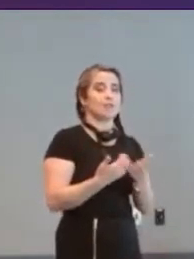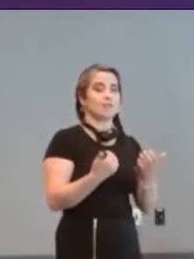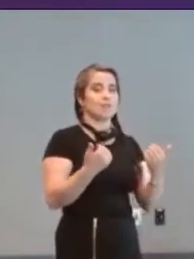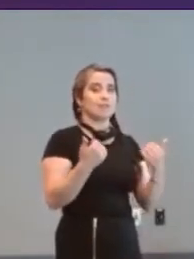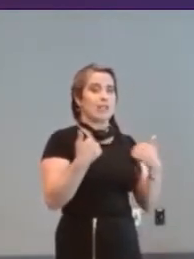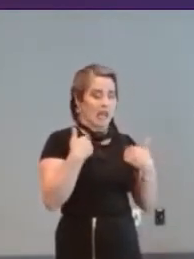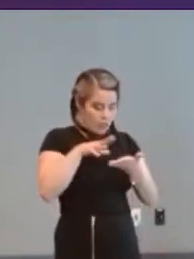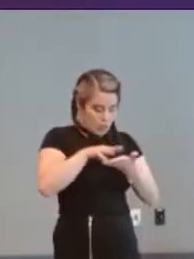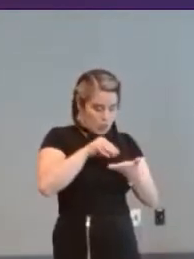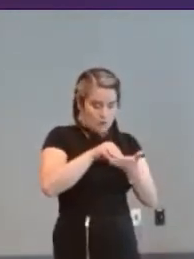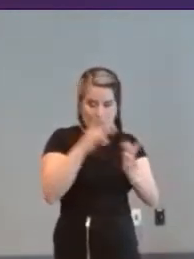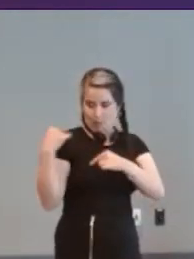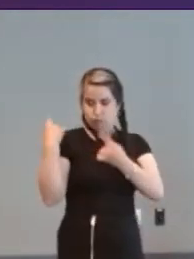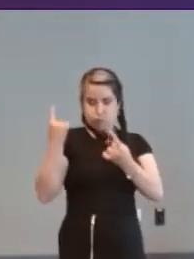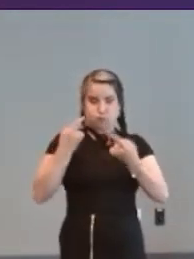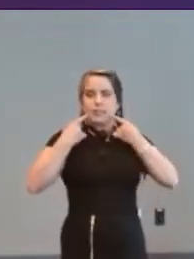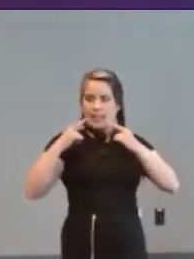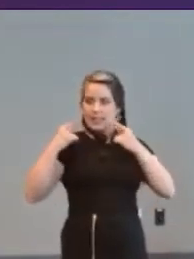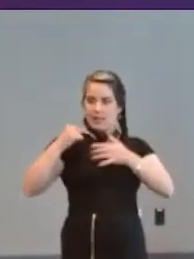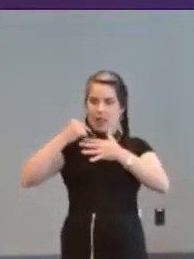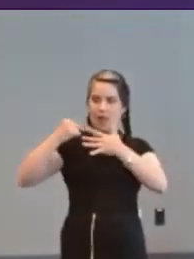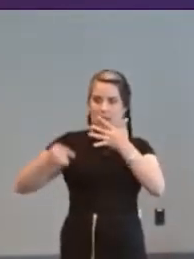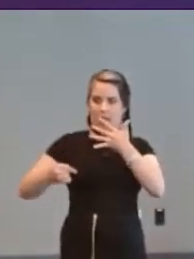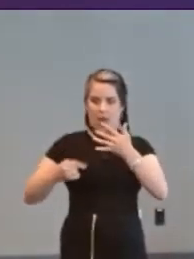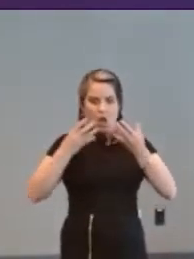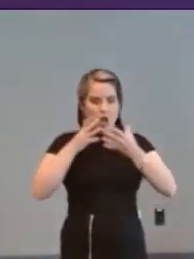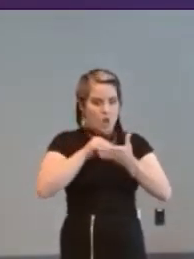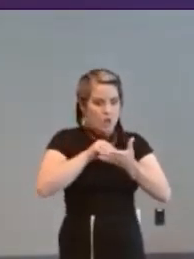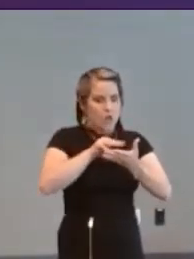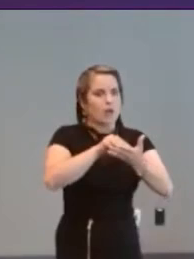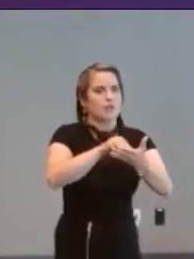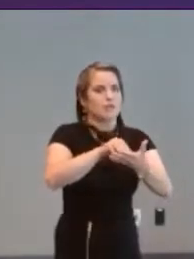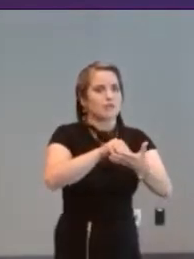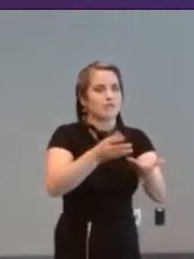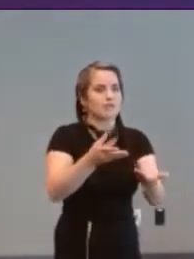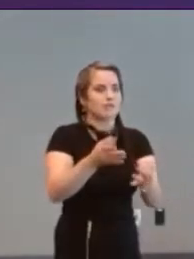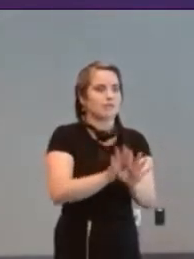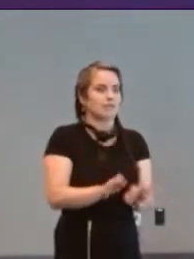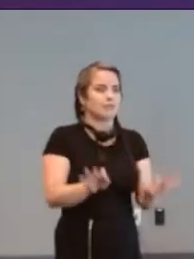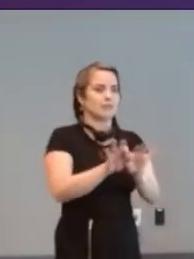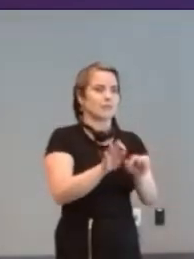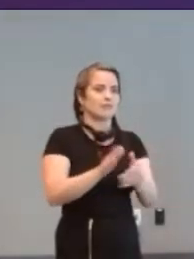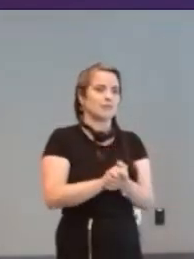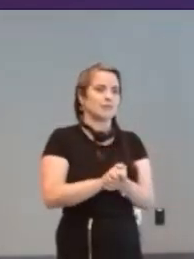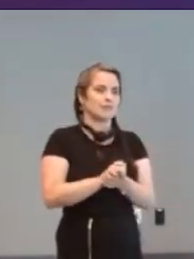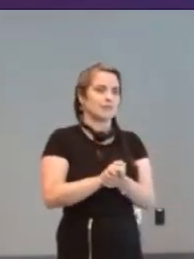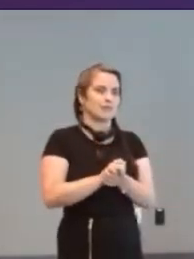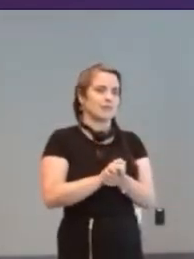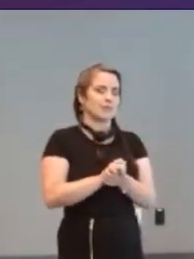that has worked really well in the past. I think stuff like